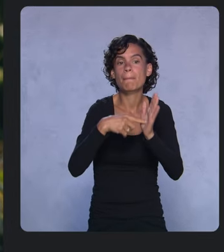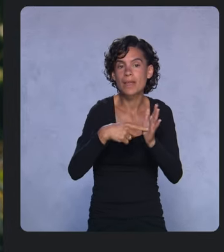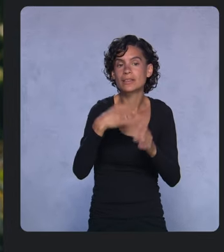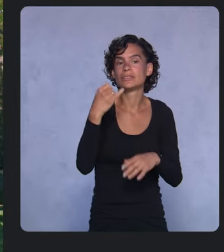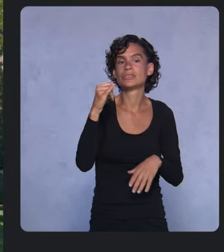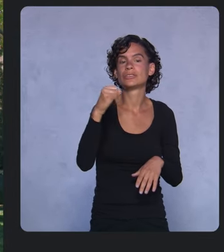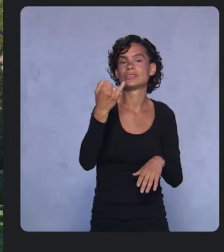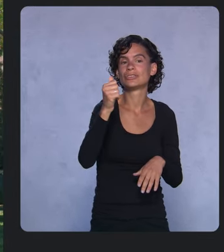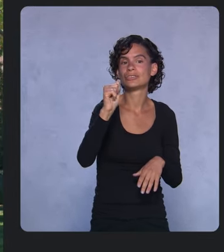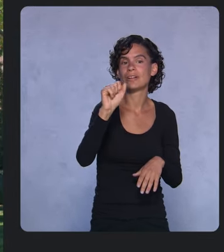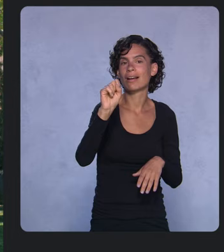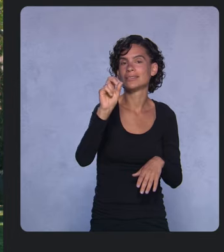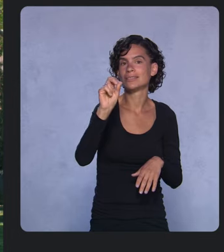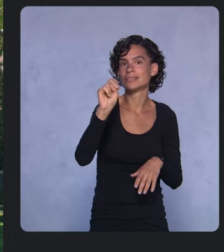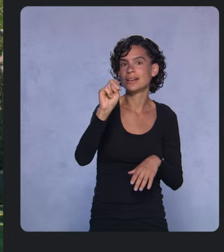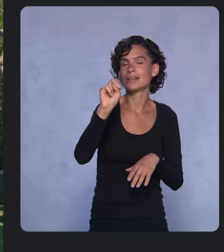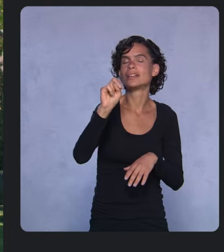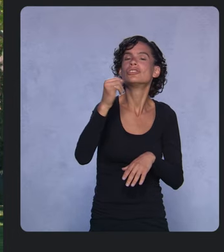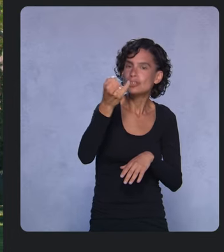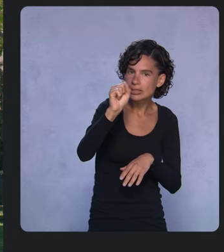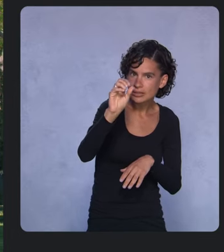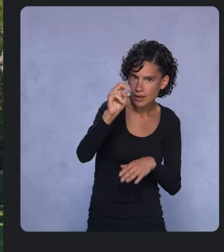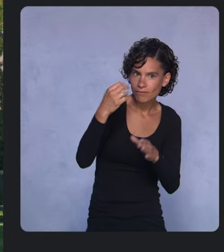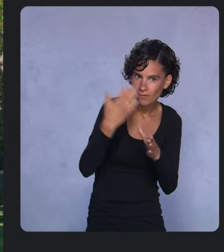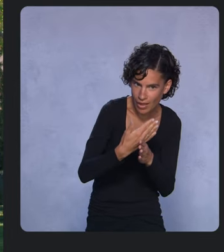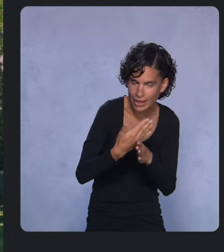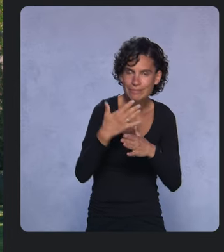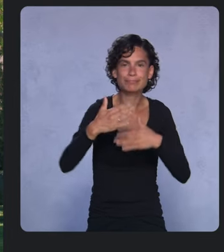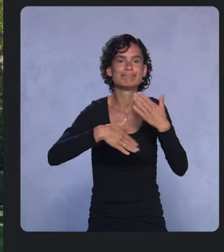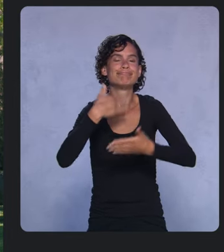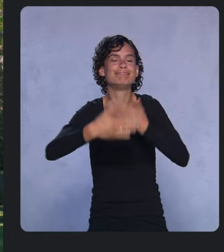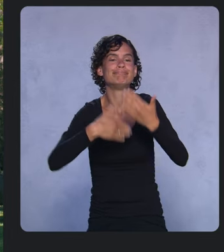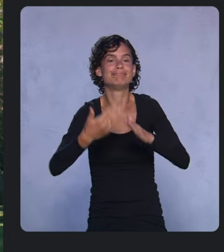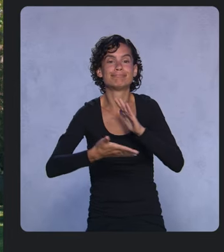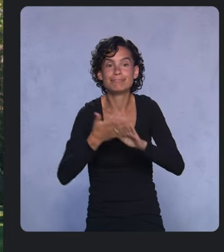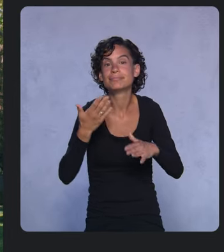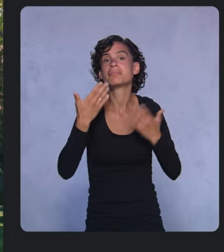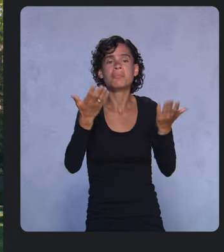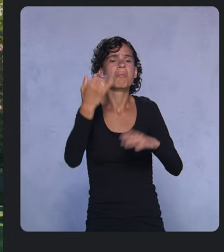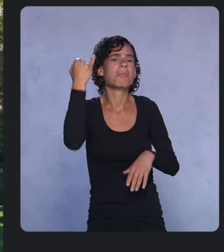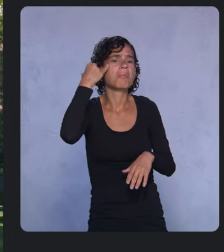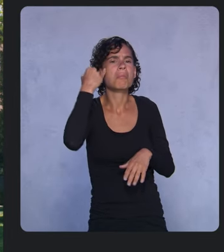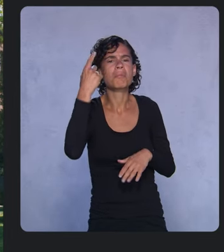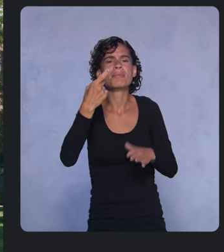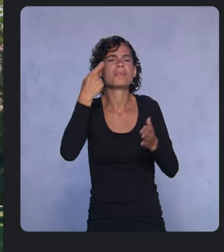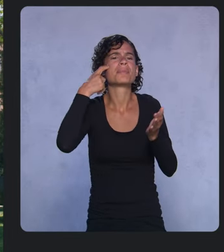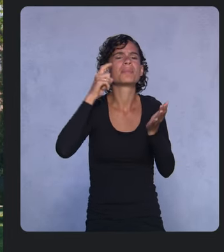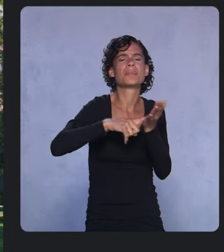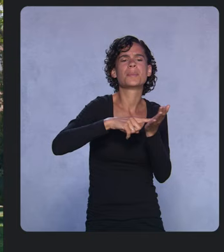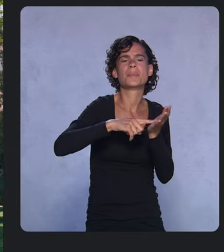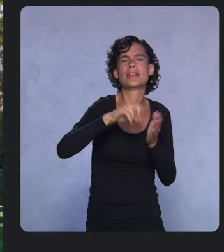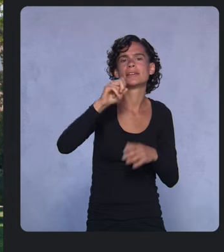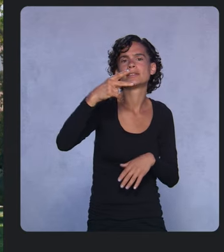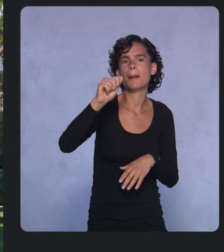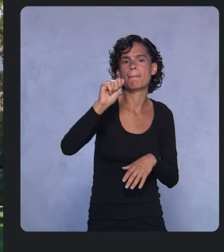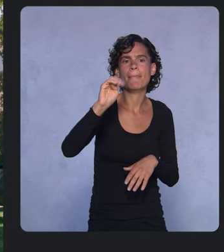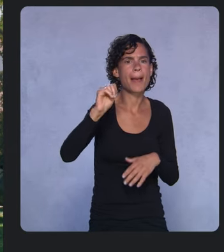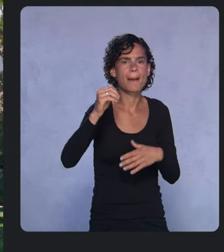Let's take a look at an example. Imagine you want to detect spam in user comments. Bots can generate a lot of spam.